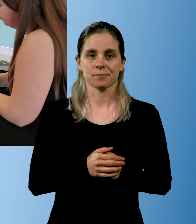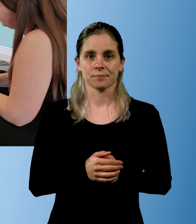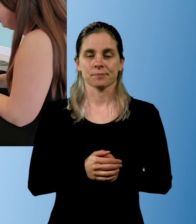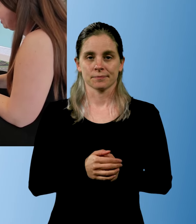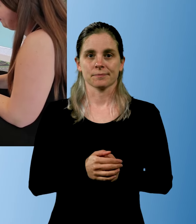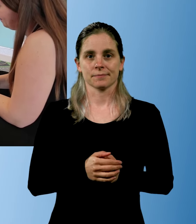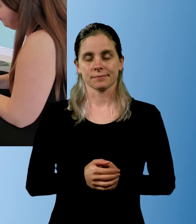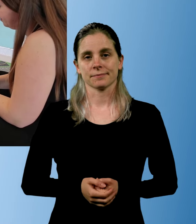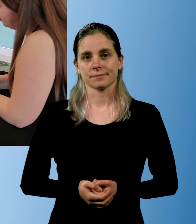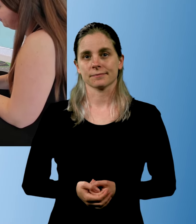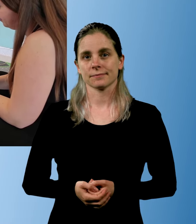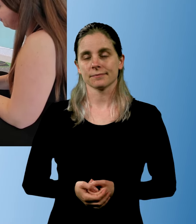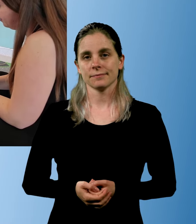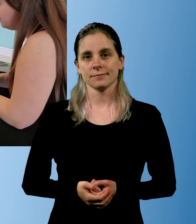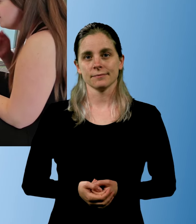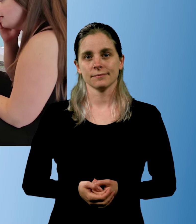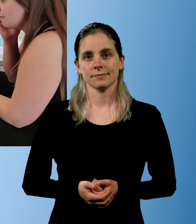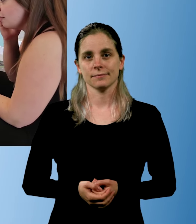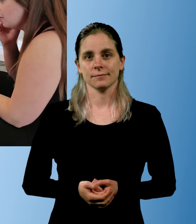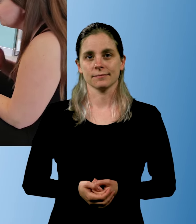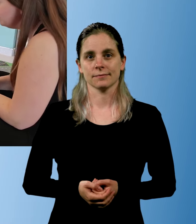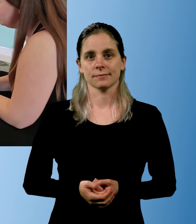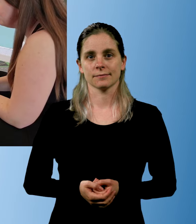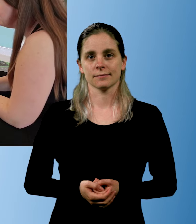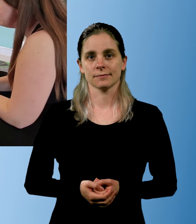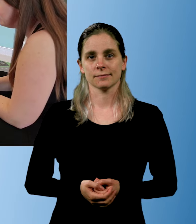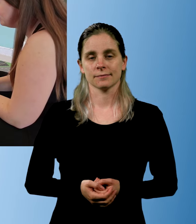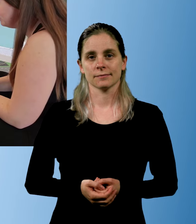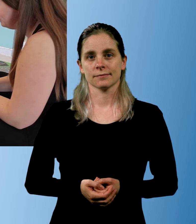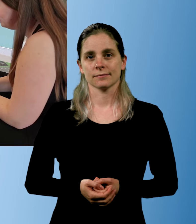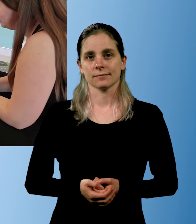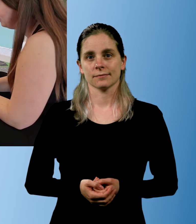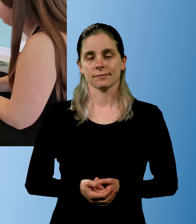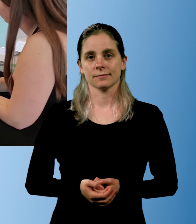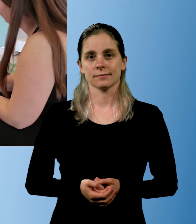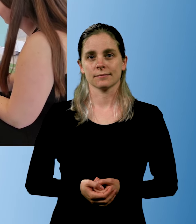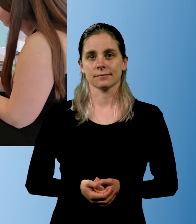So it's not lost on the way. Can you hear the nice sound?